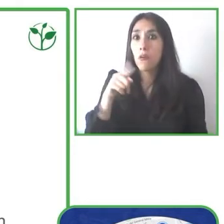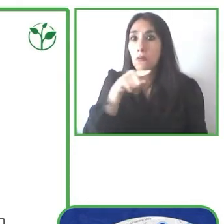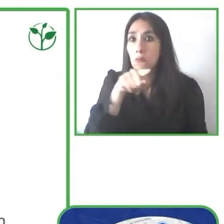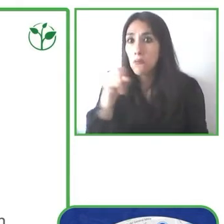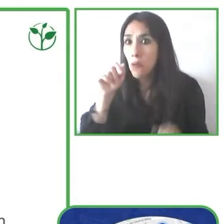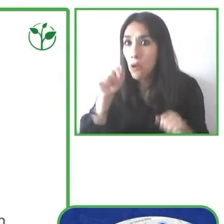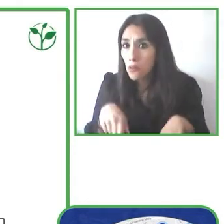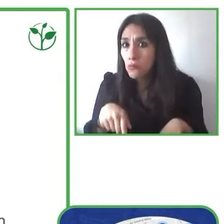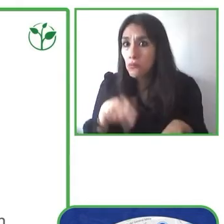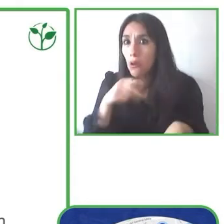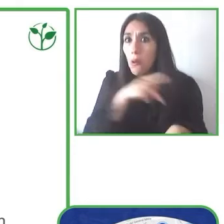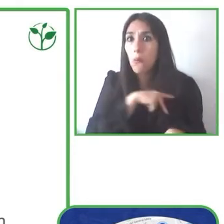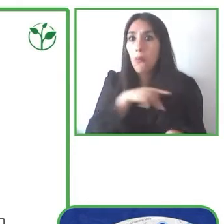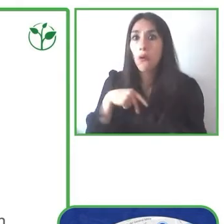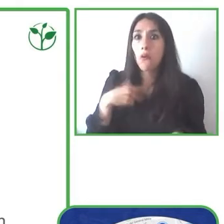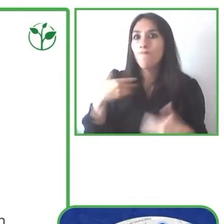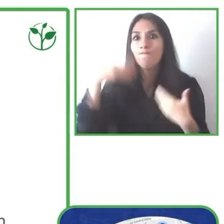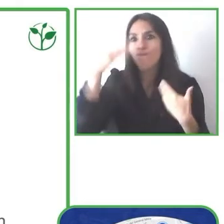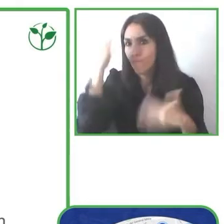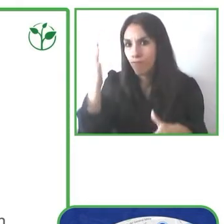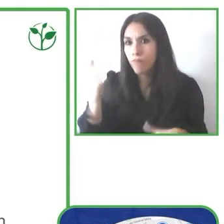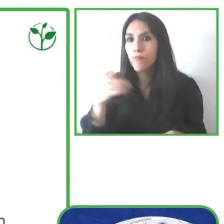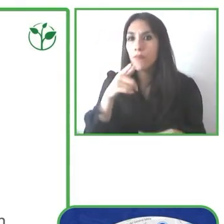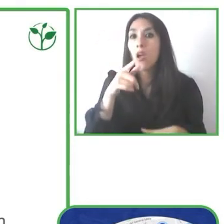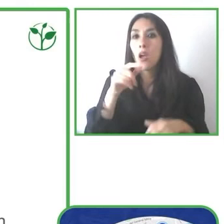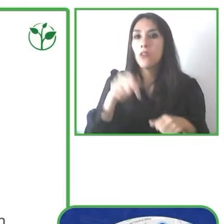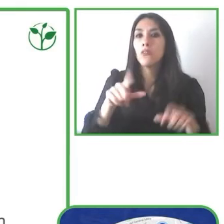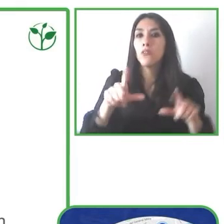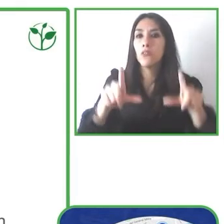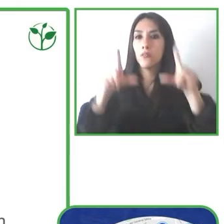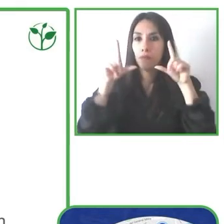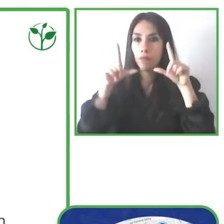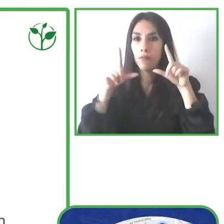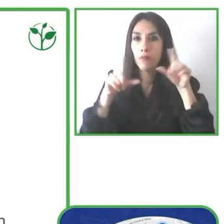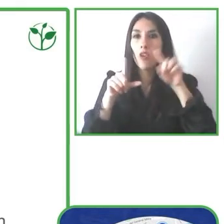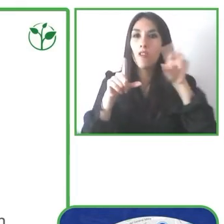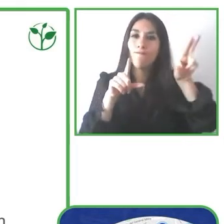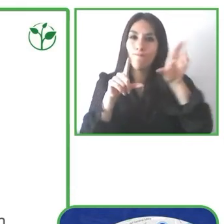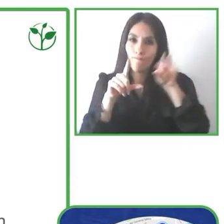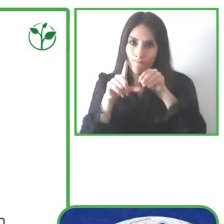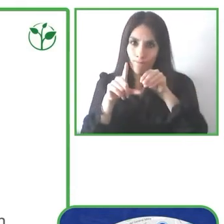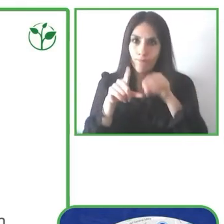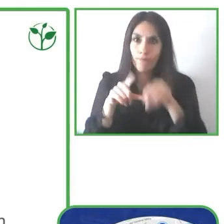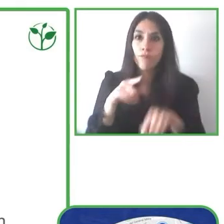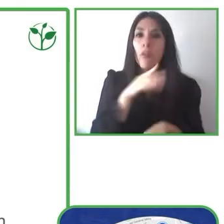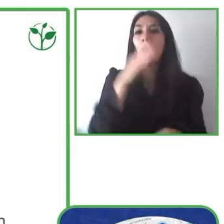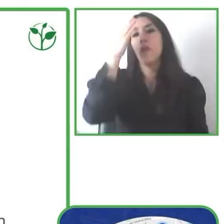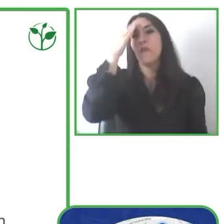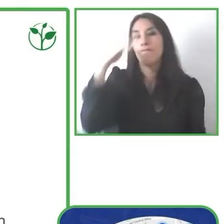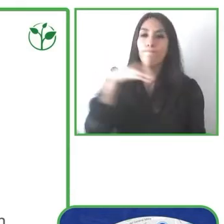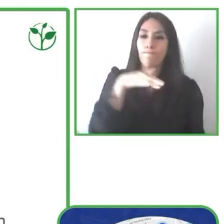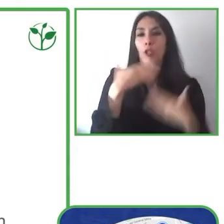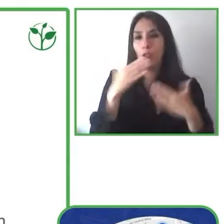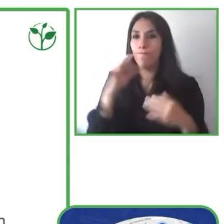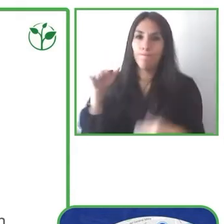street parking that might be available to people with reduced mobility. We also want to increase of course the number of beneficiaries